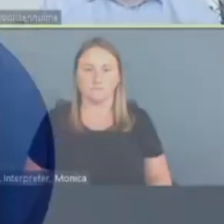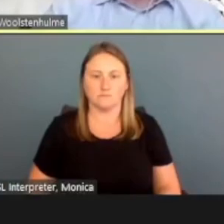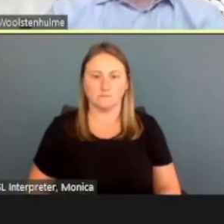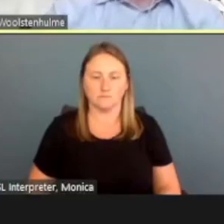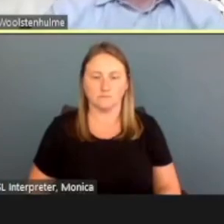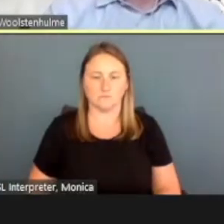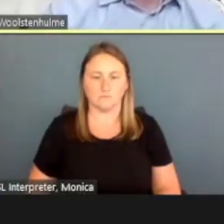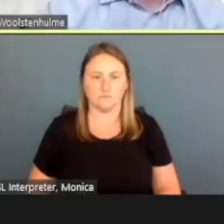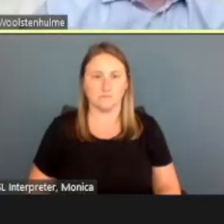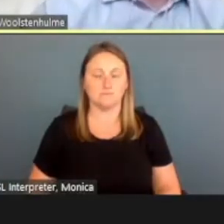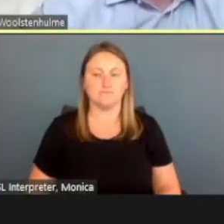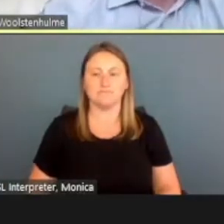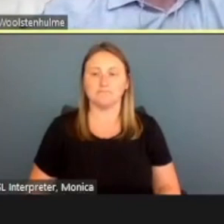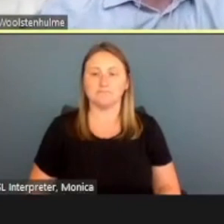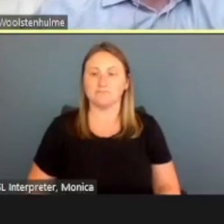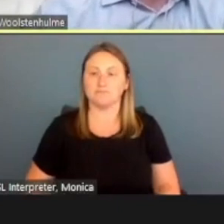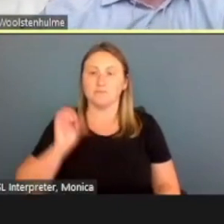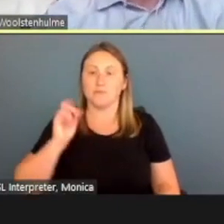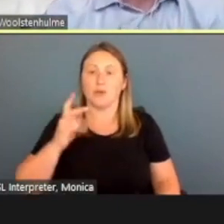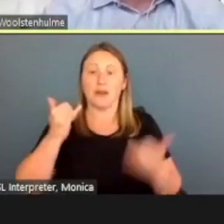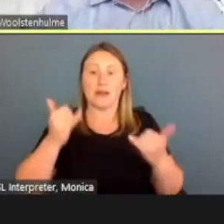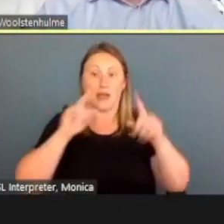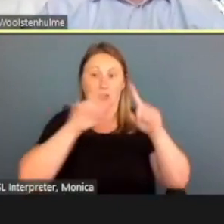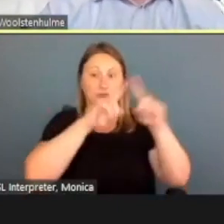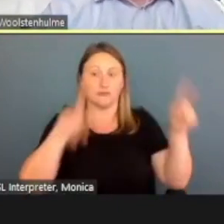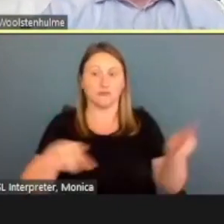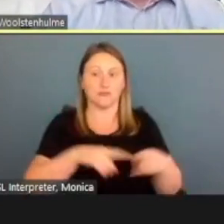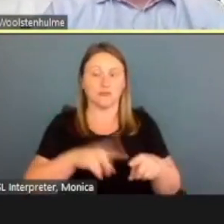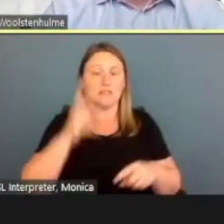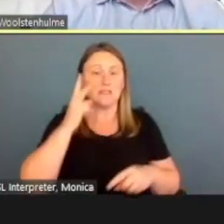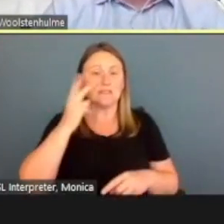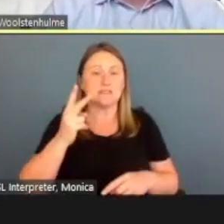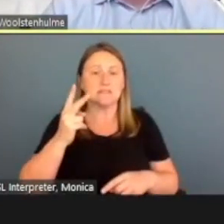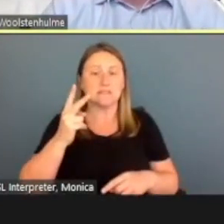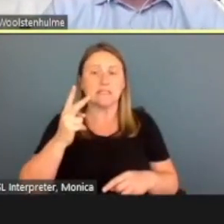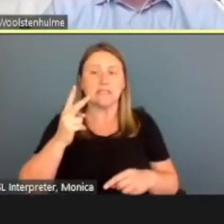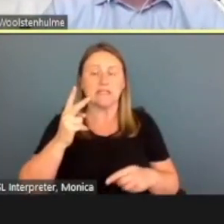Okay, we should be seeing the landing page of ePASS.